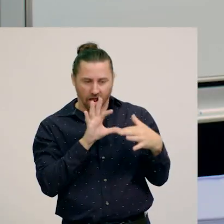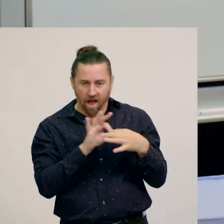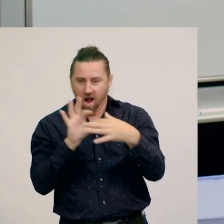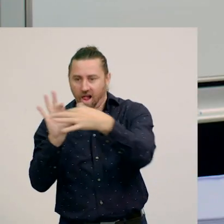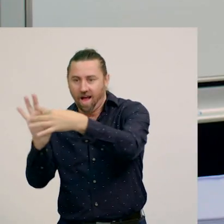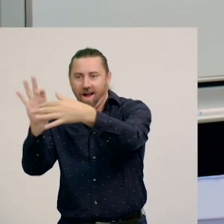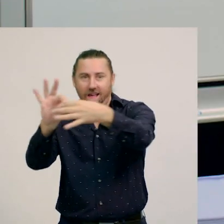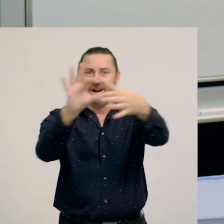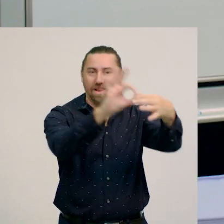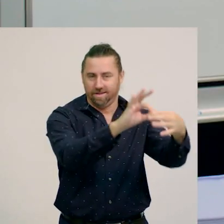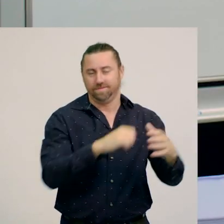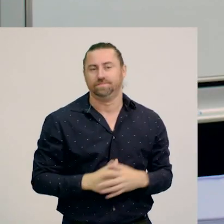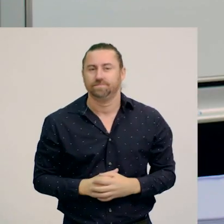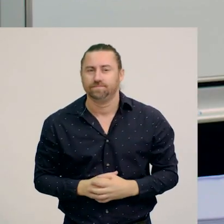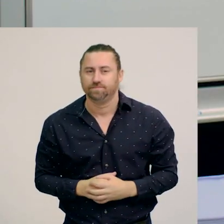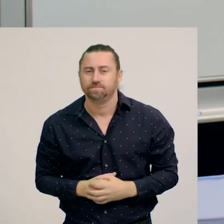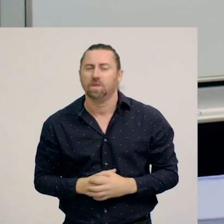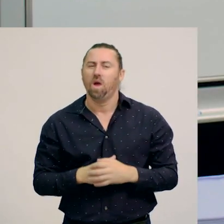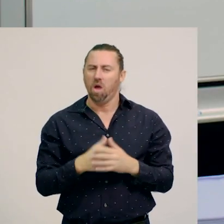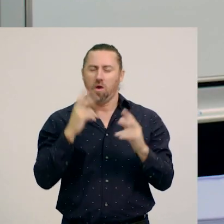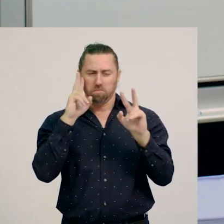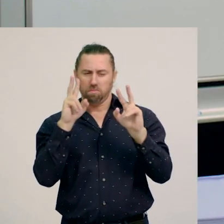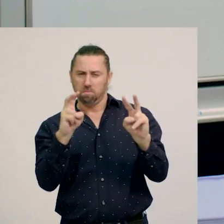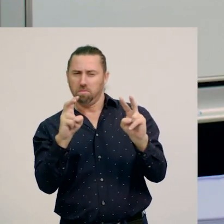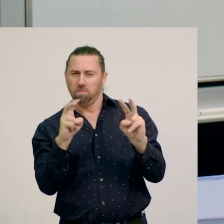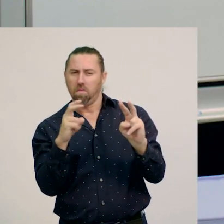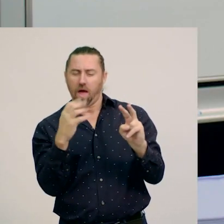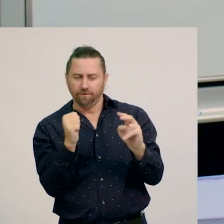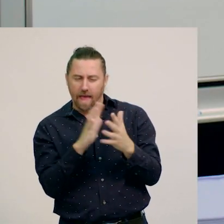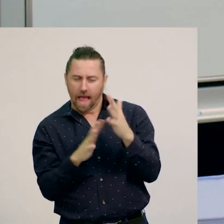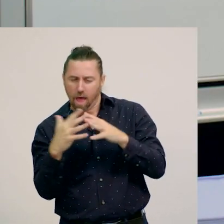We can actually classify these organisms according to their role in the environment.